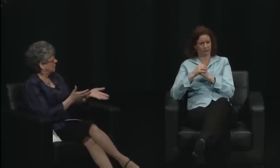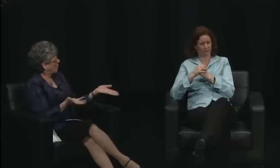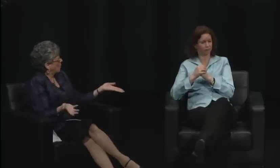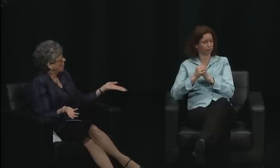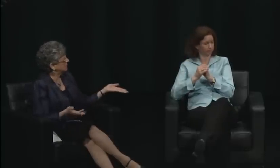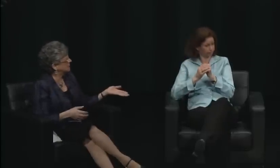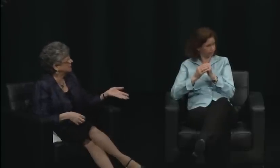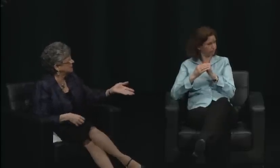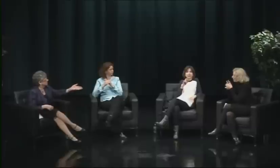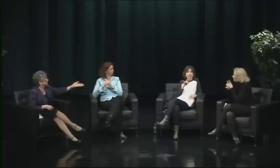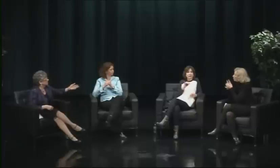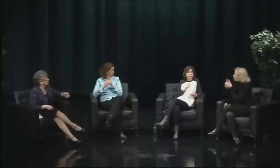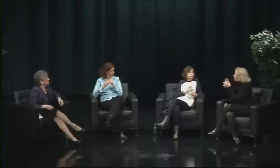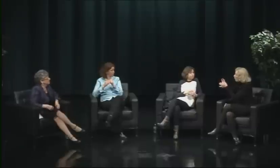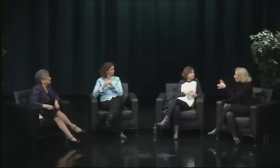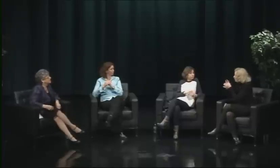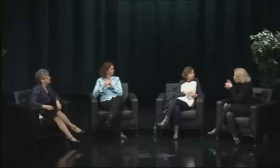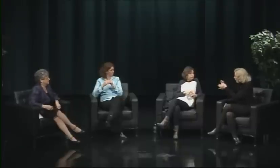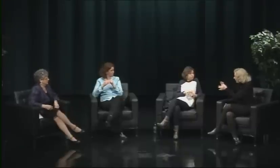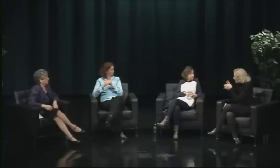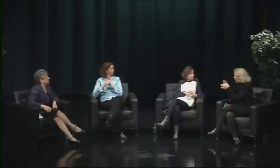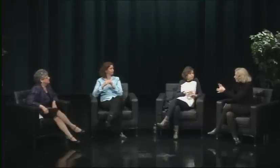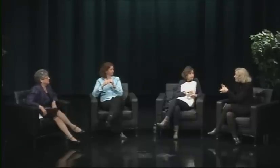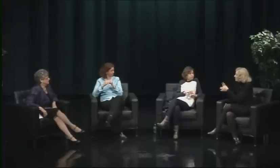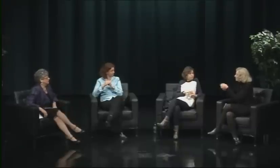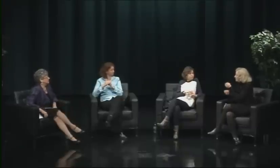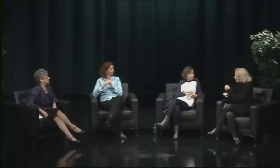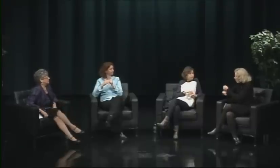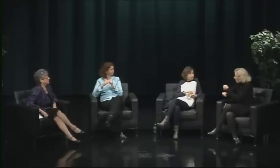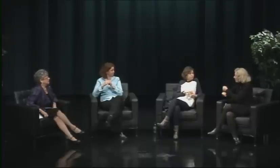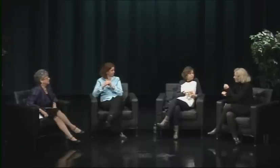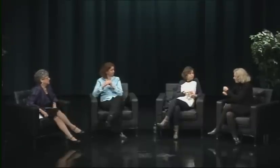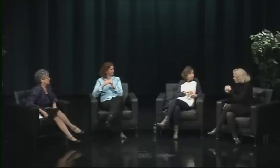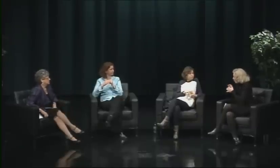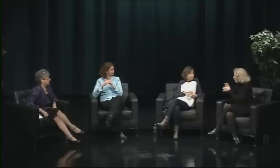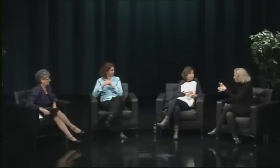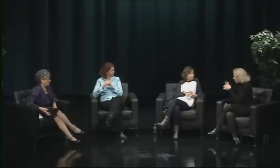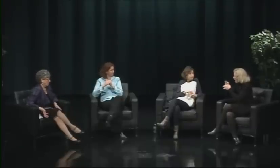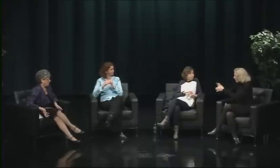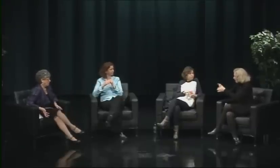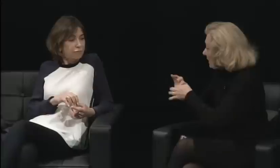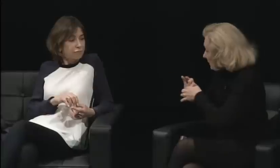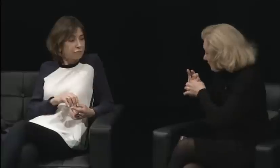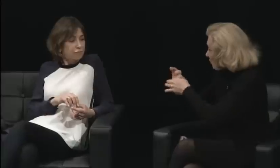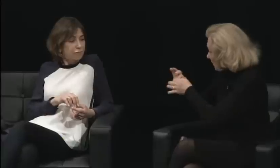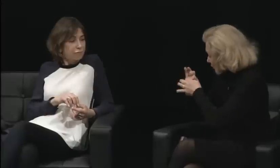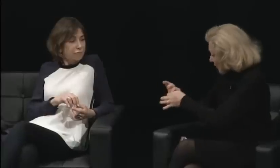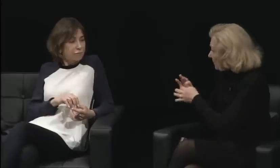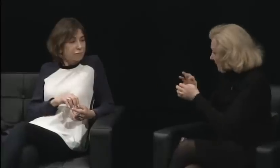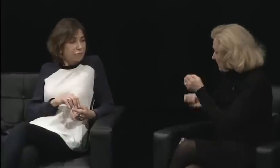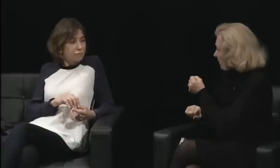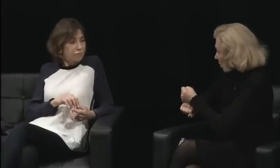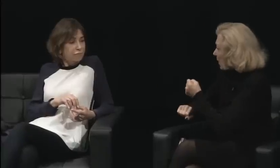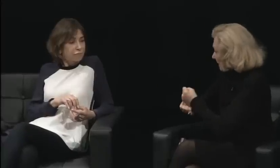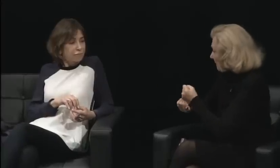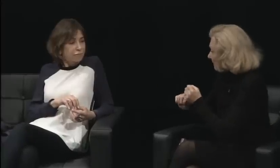during that time specifically, during the movement? Okay, it was 1987.